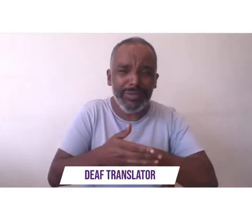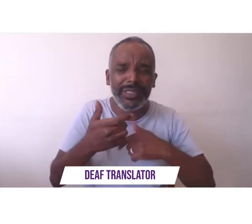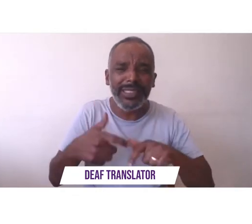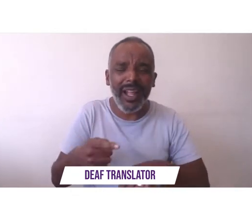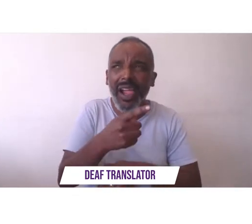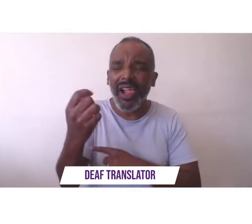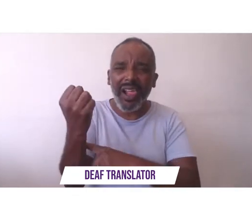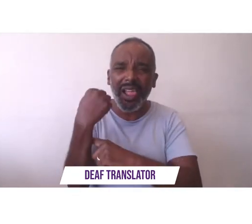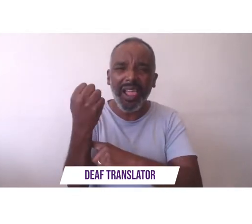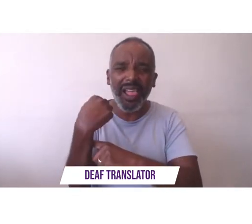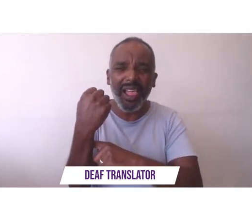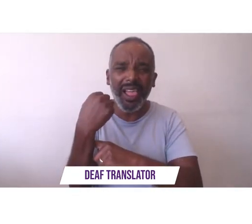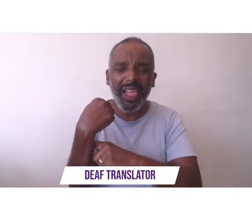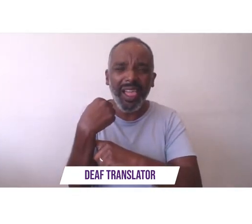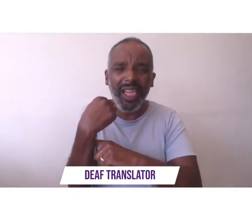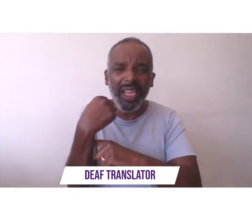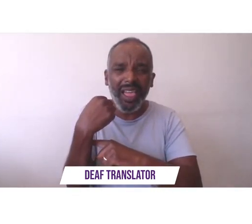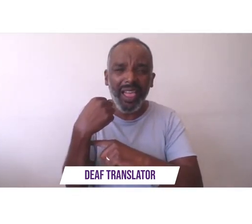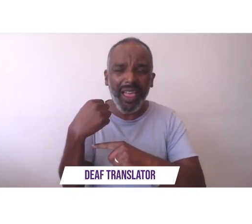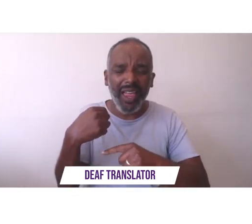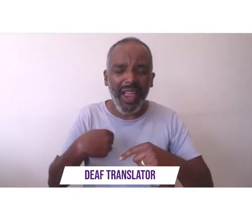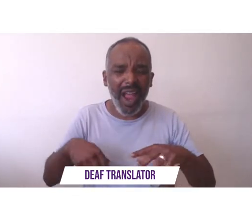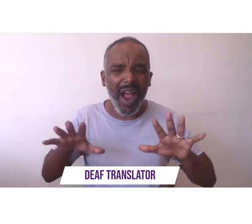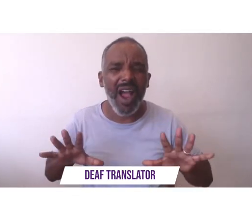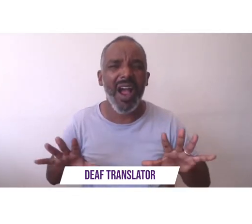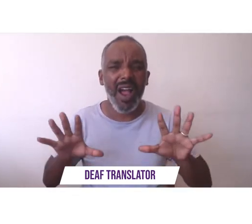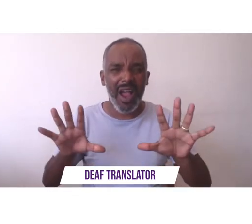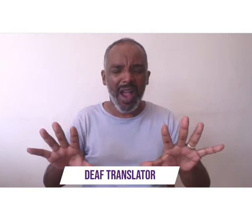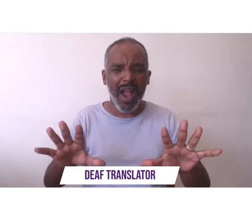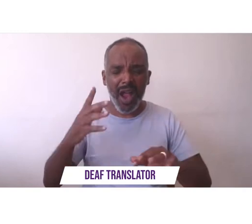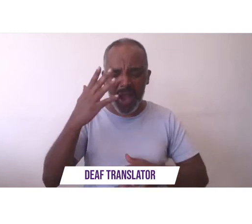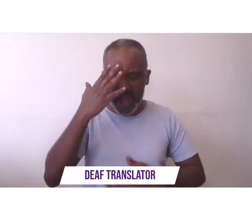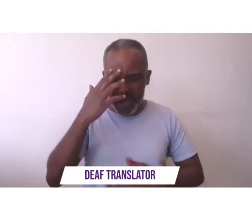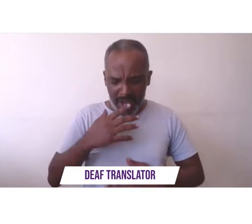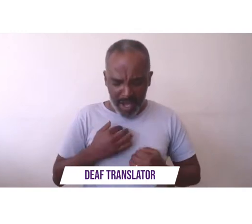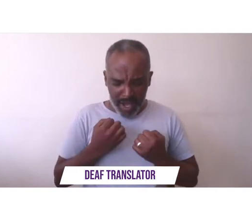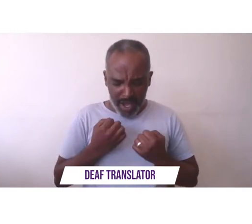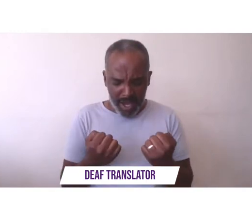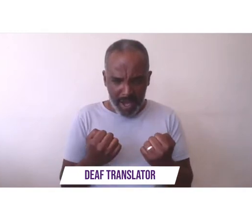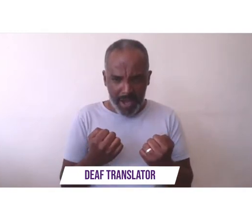under someone who doesn't even know your name we need to believe in our own ability to make change